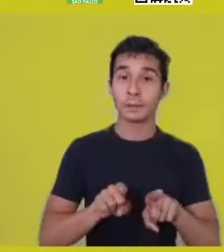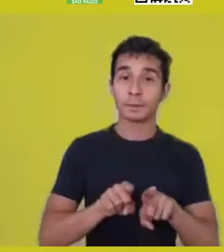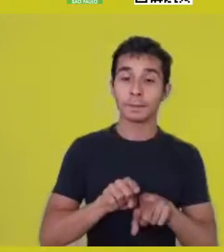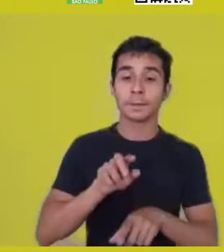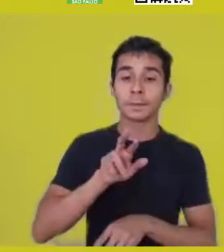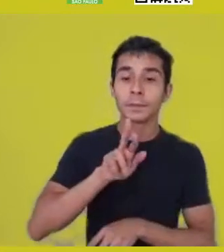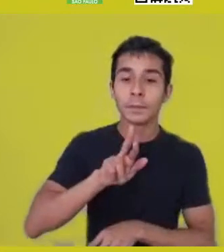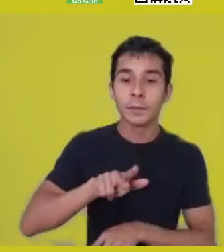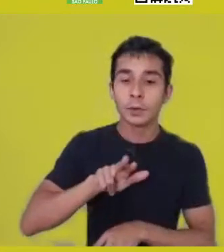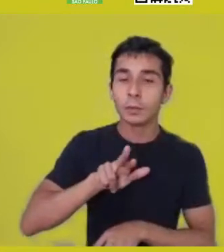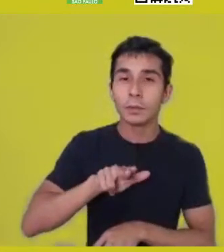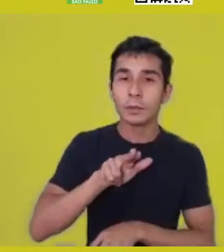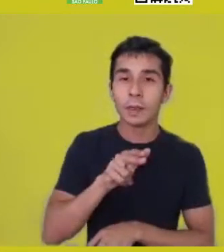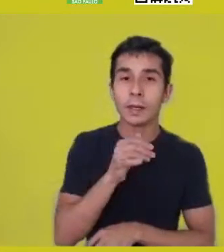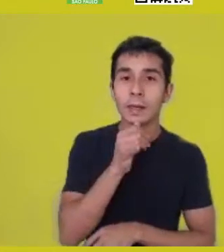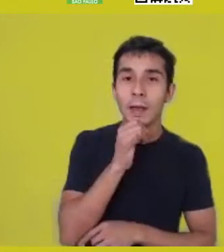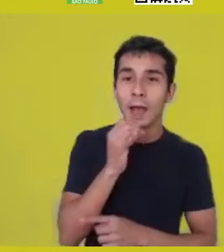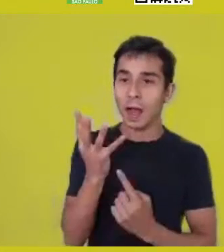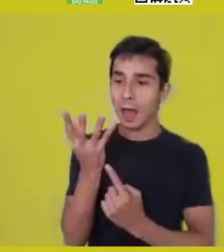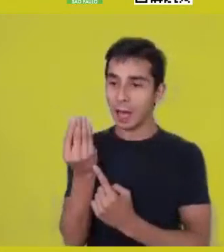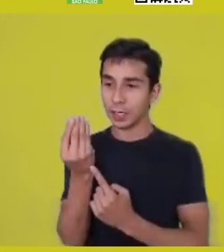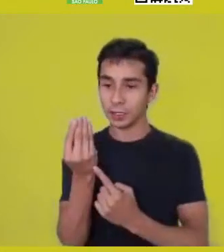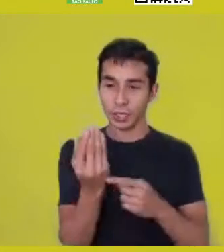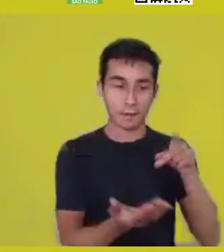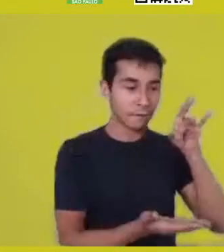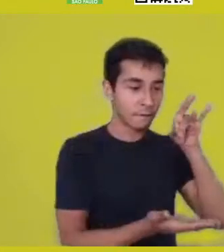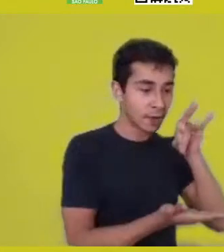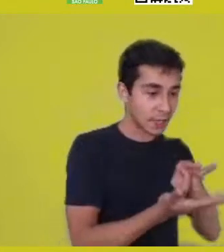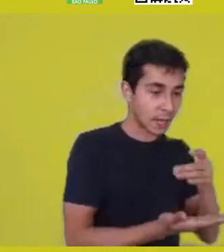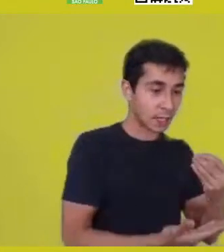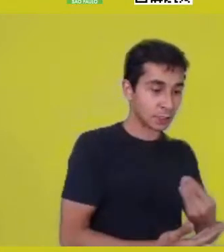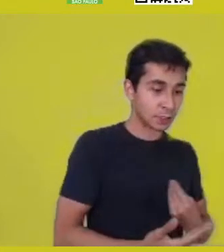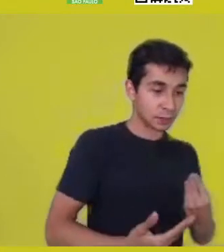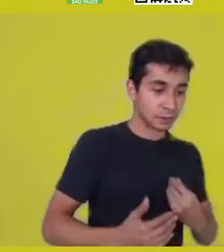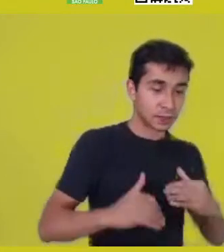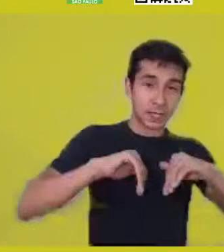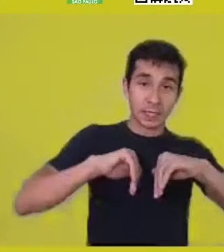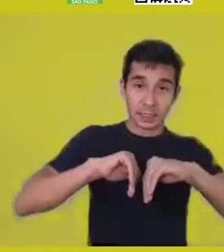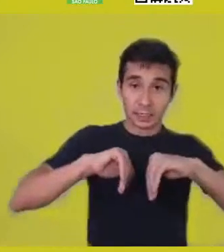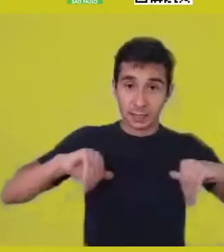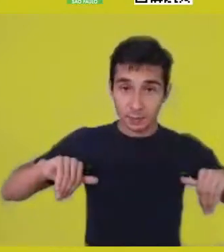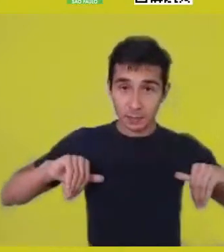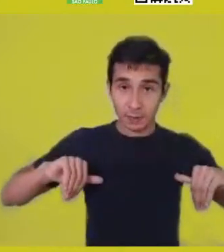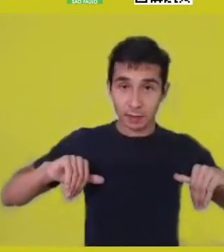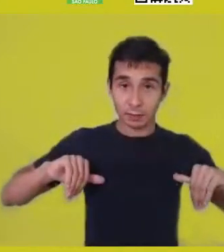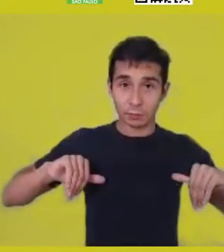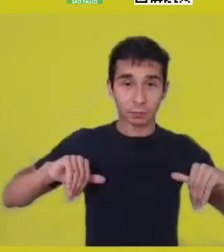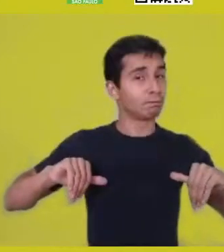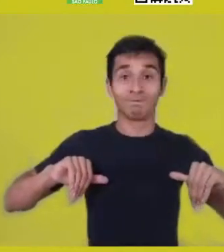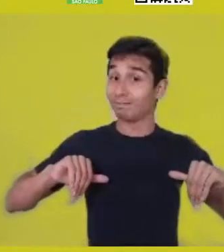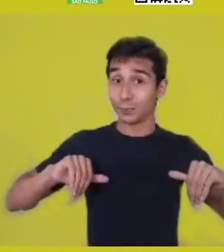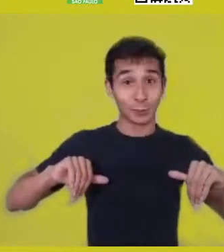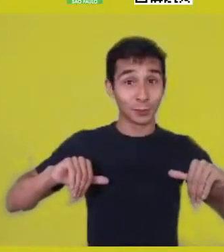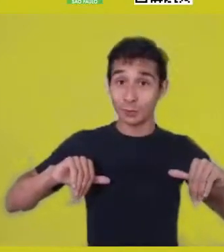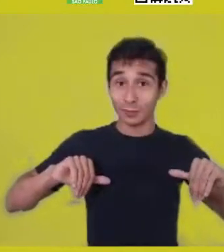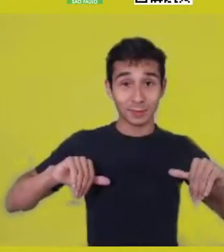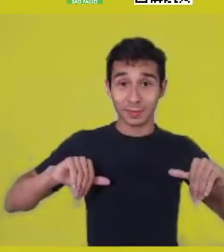of an experience of reality, of a movement of the world itself. Art isn’t separate from anything.